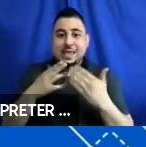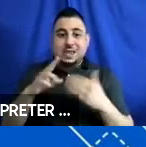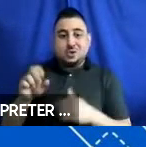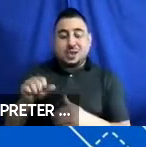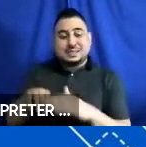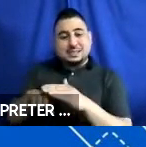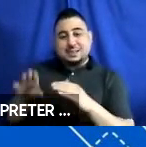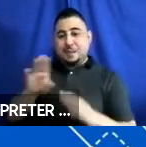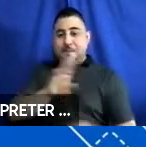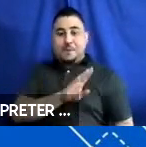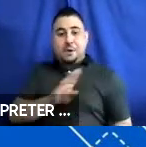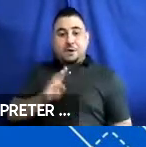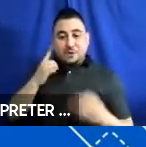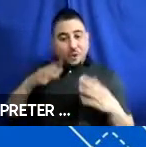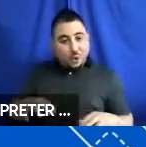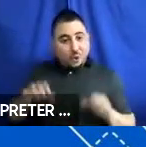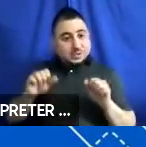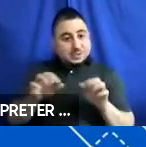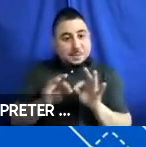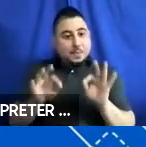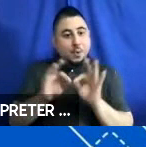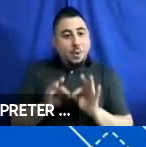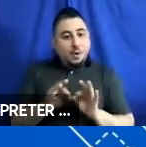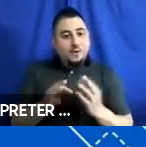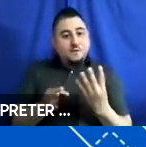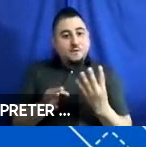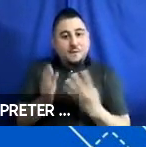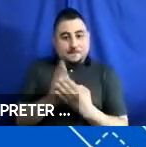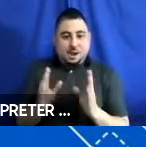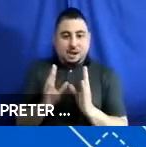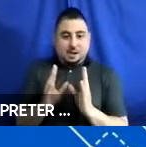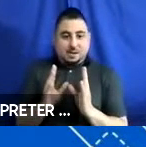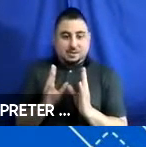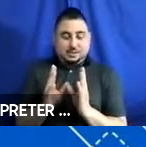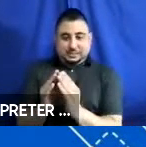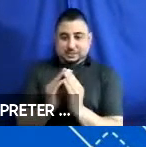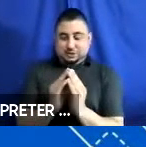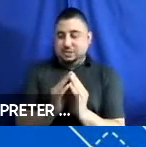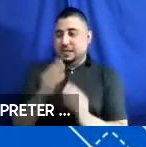Board for hosting this important four-part series and inviting me to speak today. And